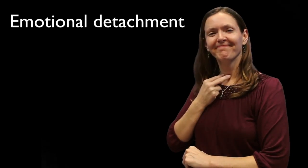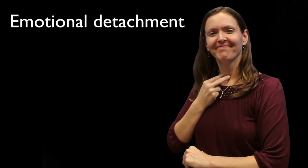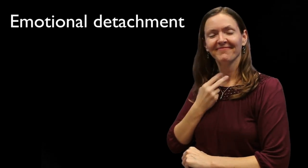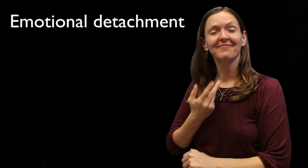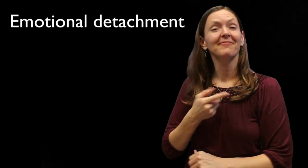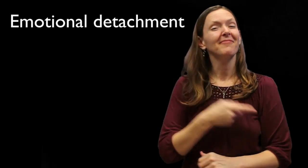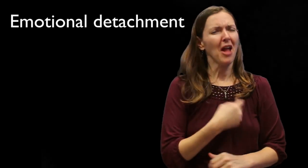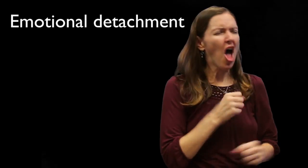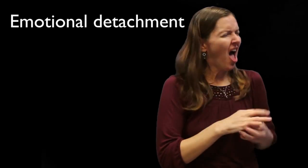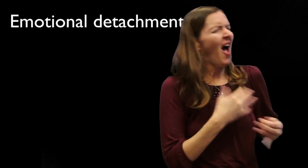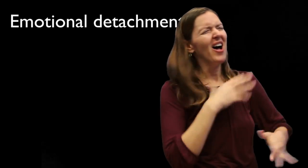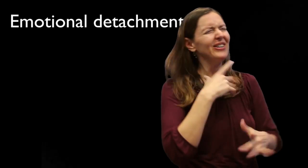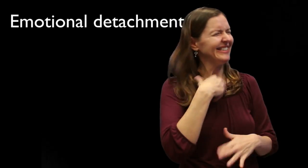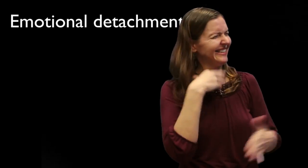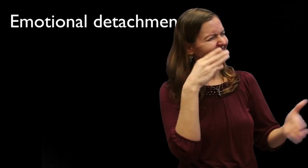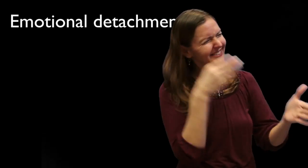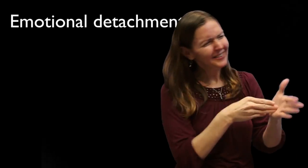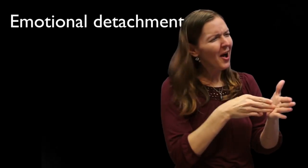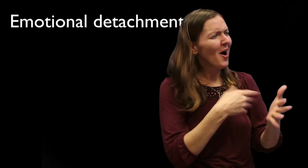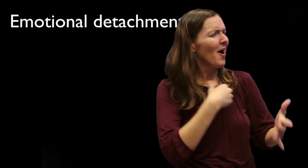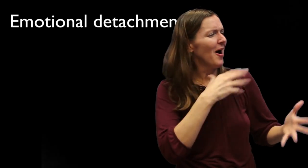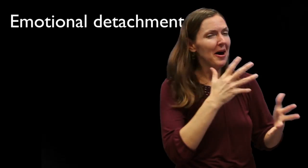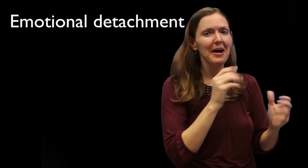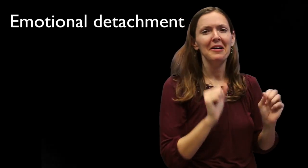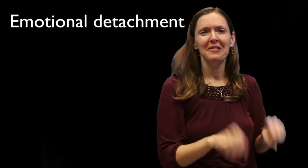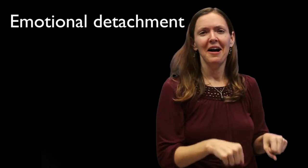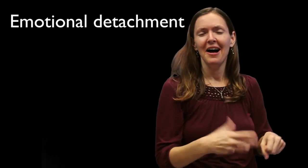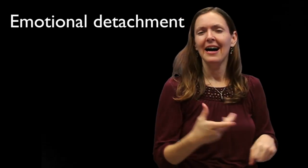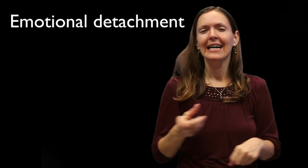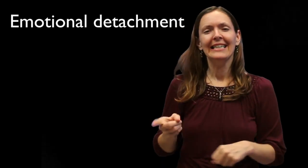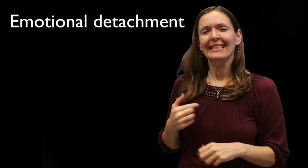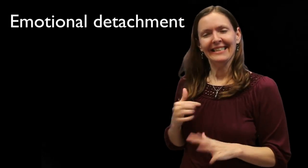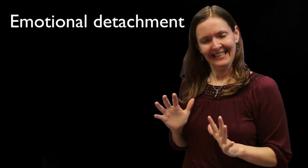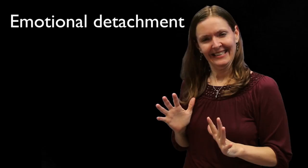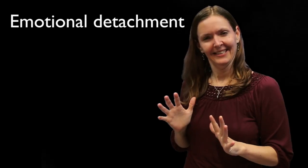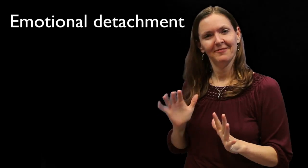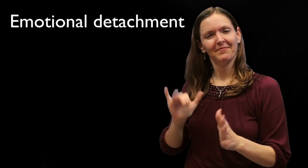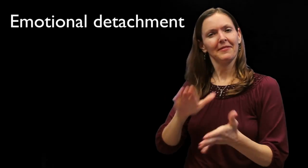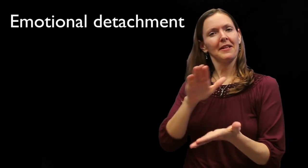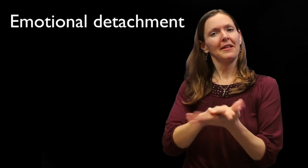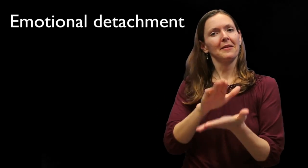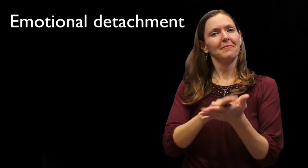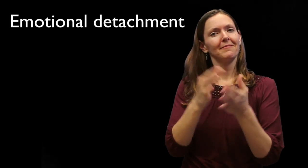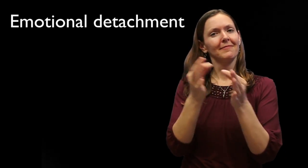emotionally attached.] While in casual conversations with friends, one can become more emotionally attached, using word choices such as "against"- unlike more formal academic presentations.